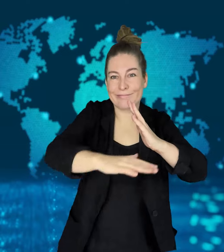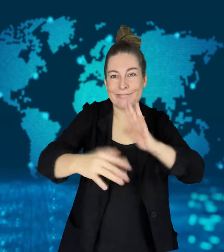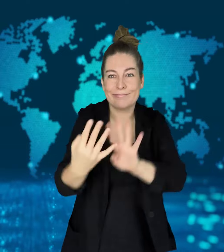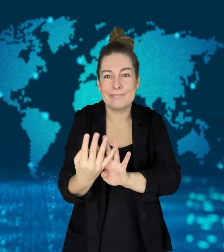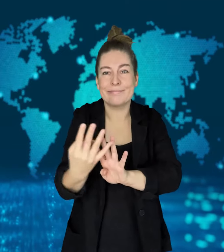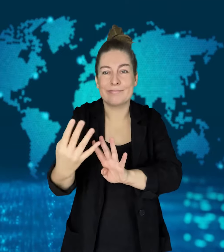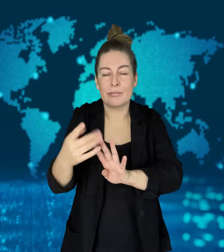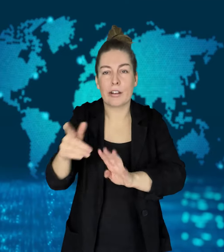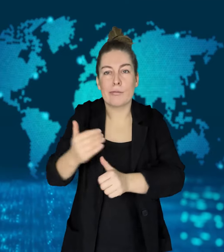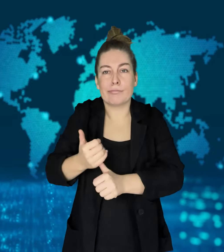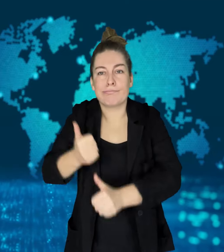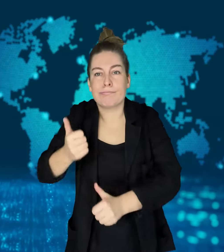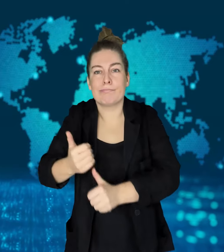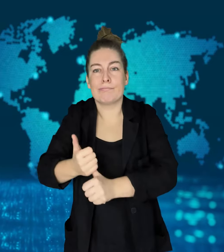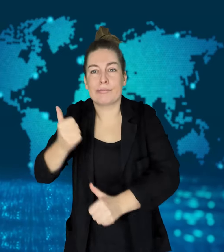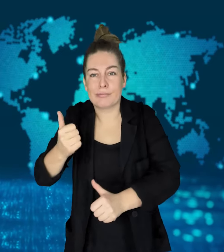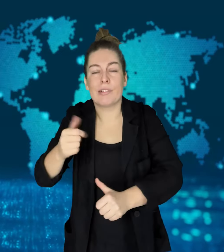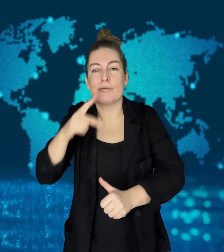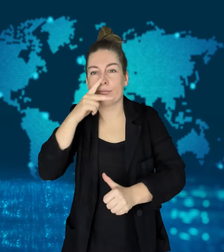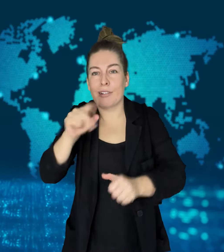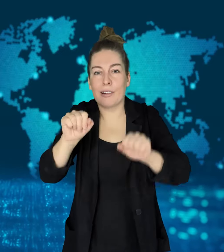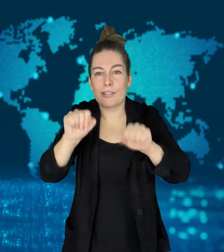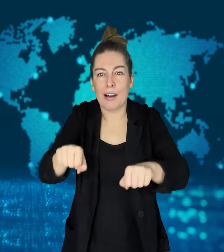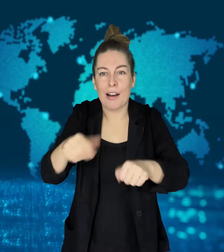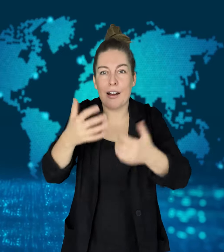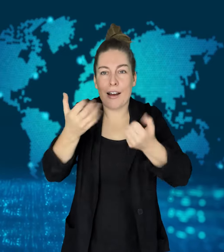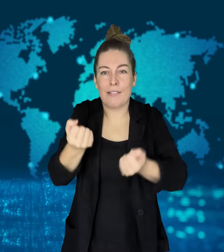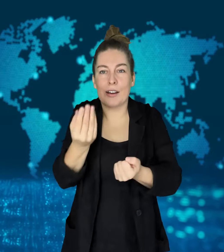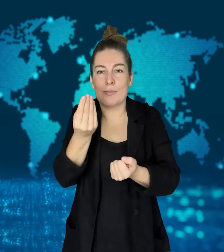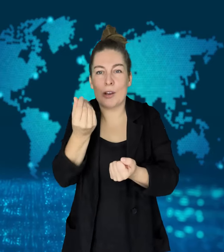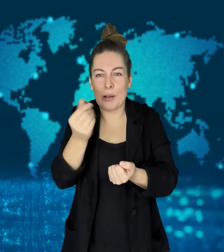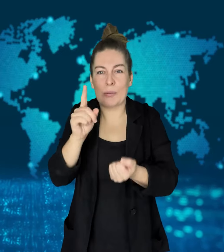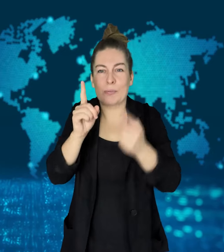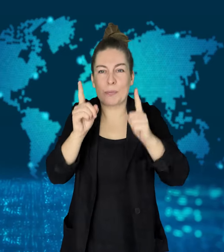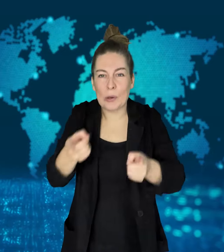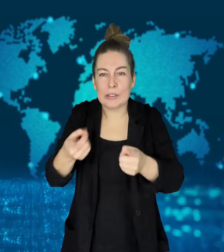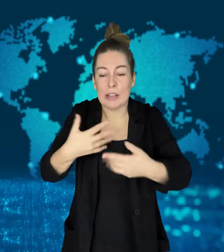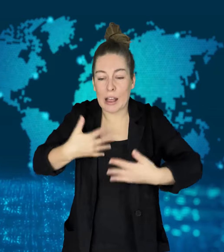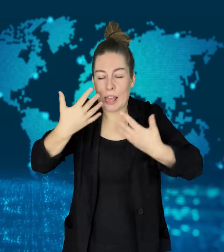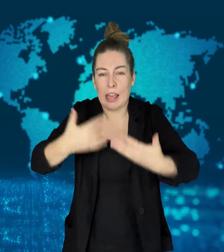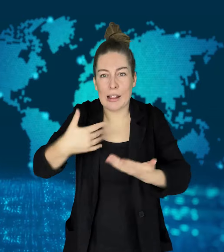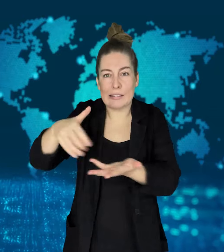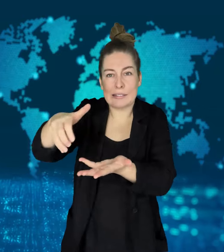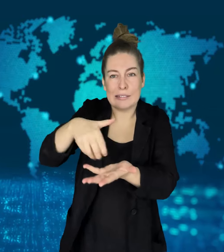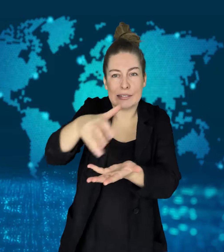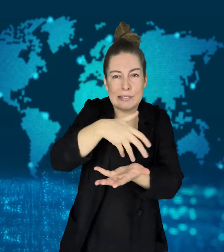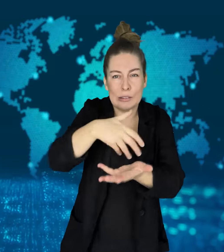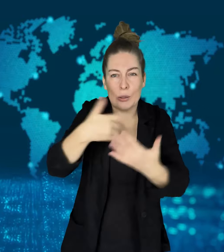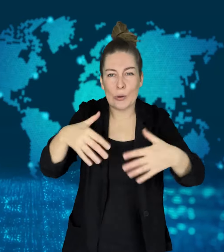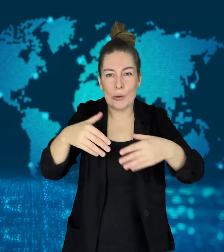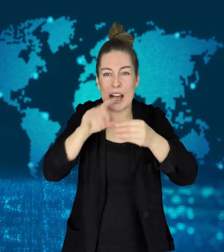They then washed the pieces and worked to put them back together again.